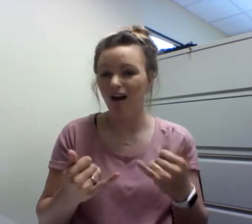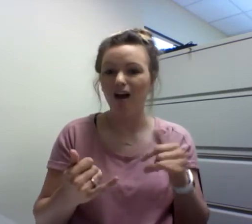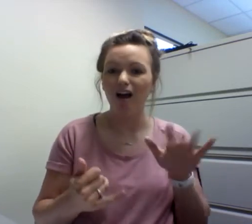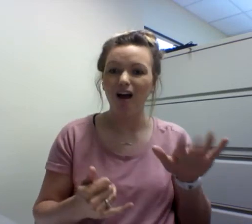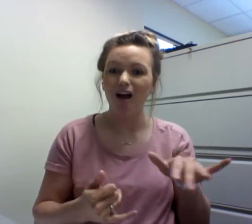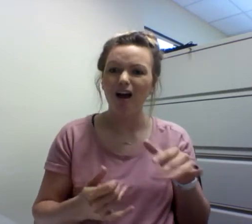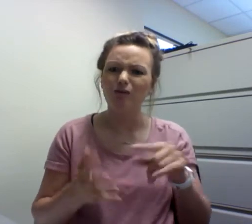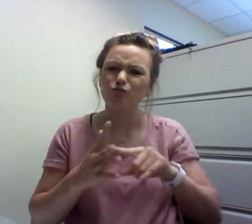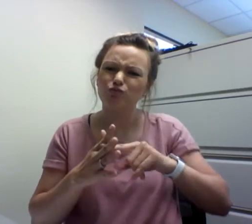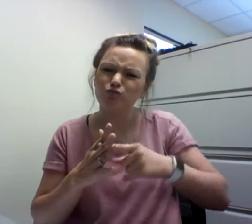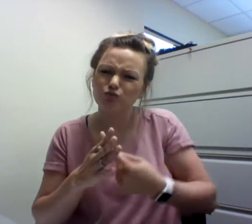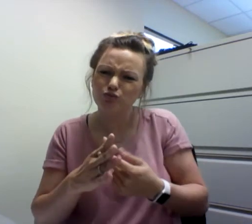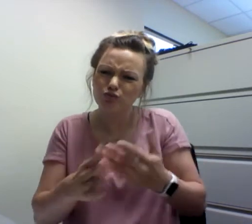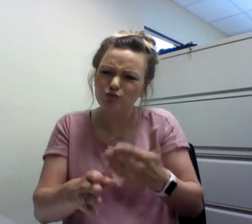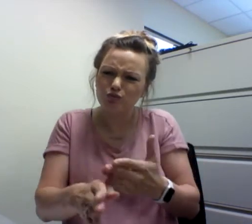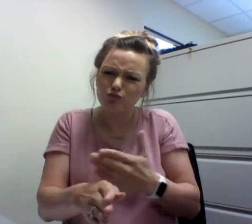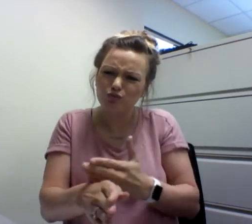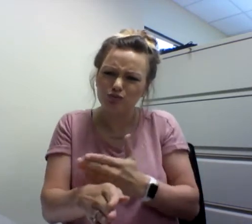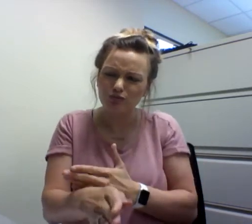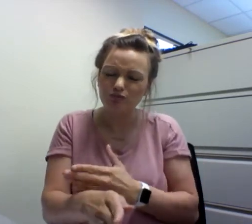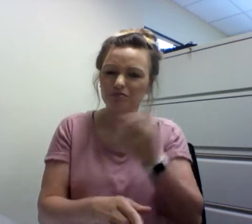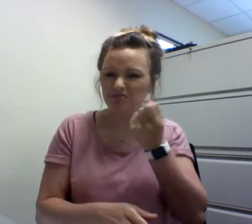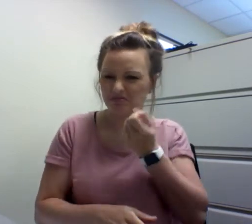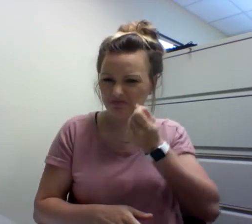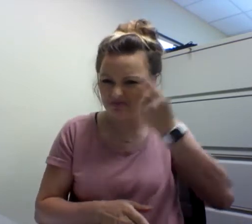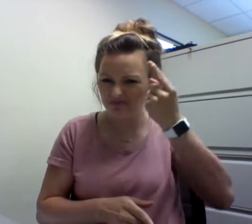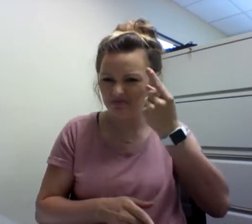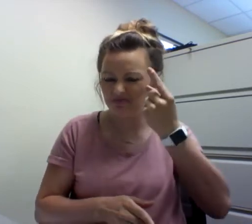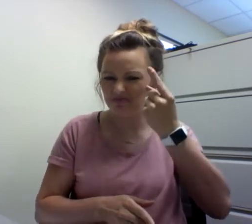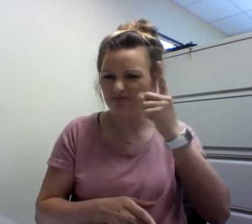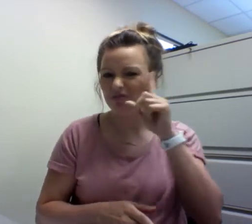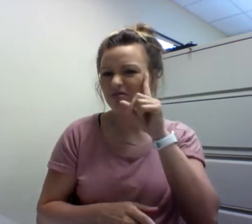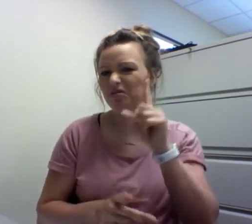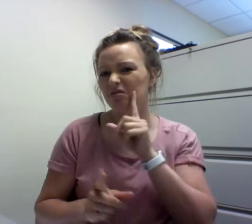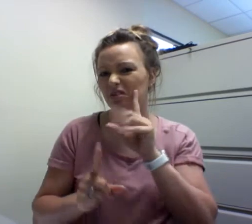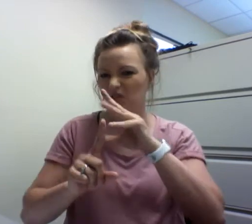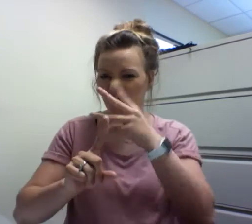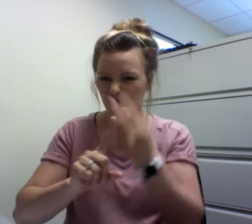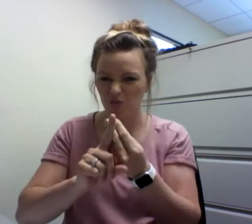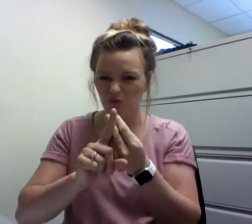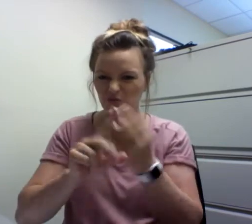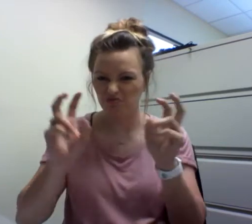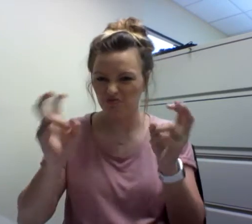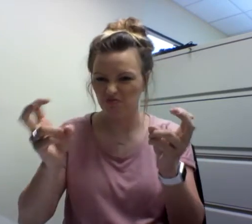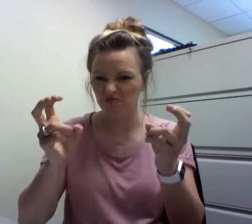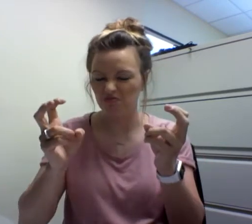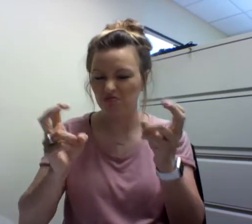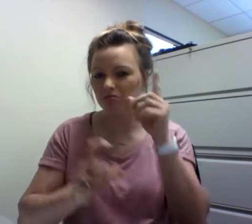We have seen strides of improvement in recent years regarding understanding of Deaf culture.